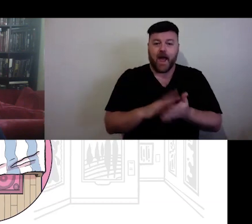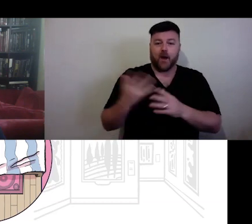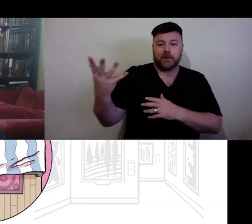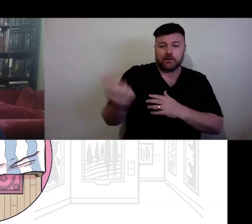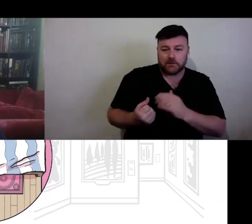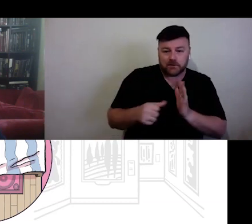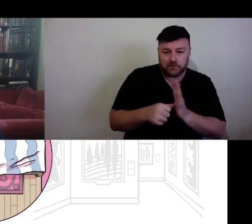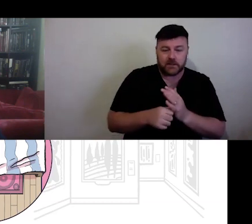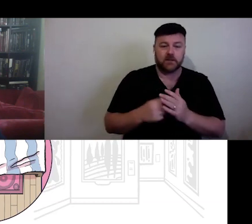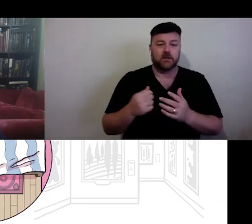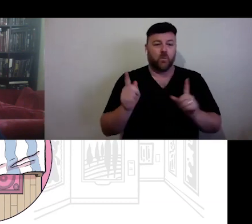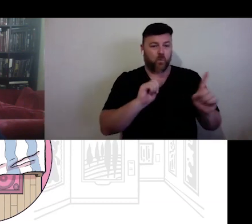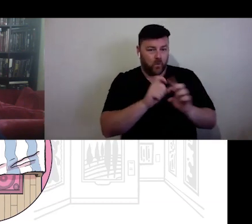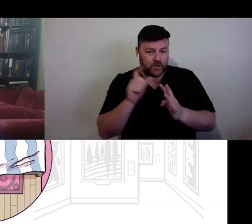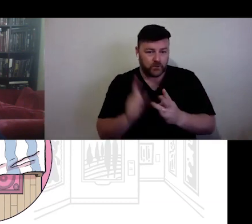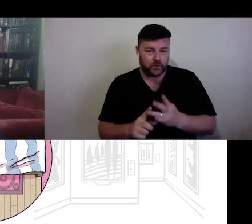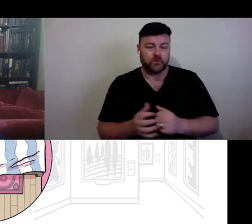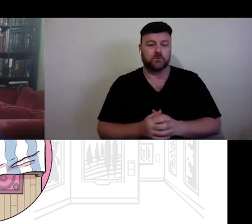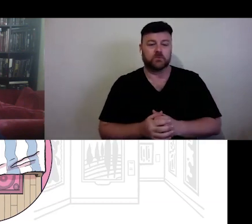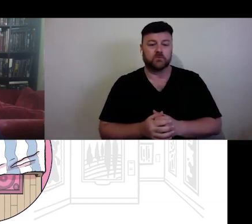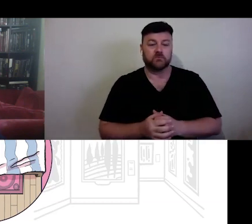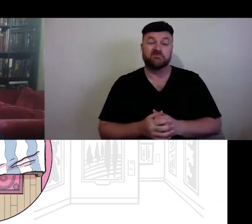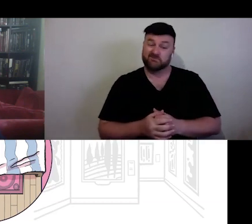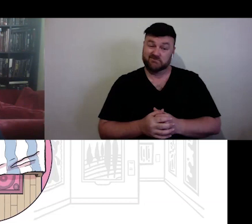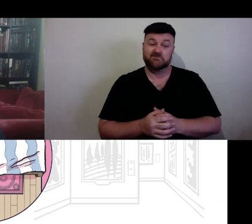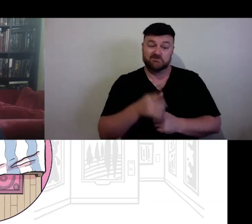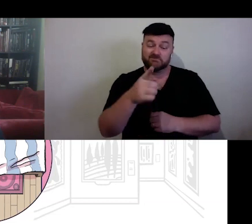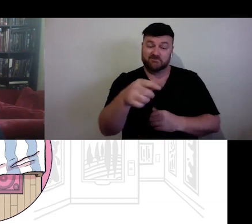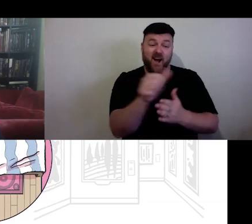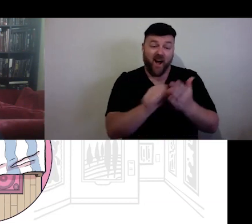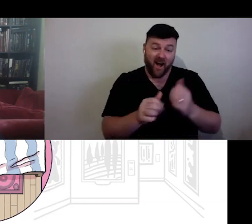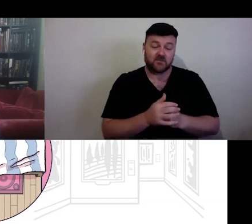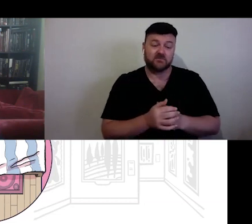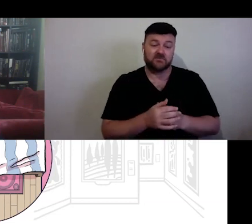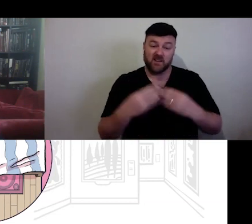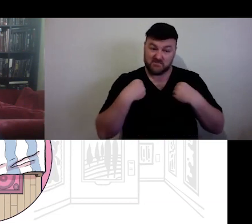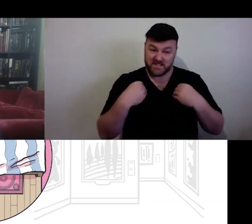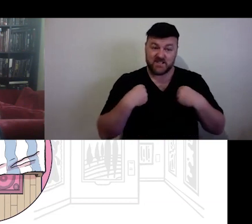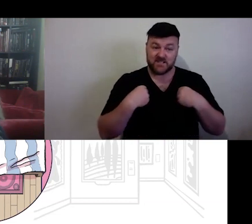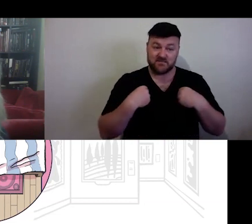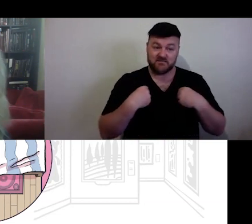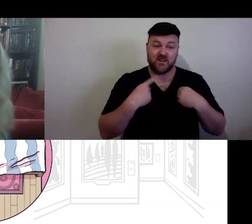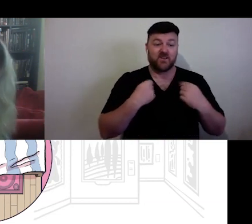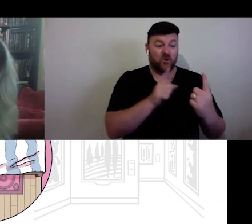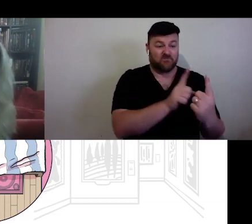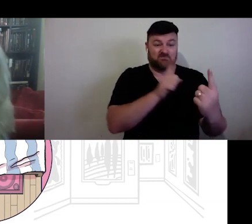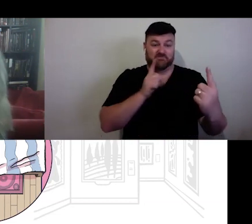constructed zones of art, of business, to the personal. Western